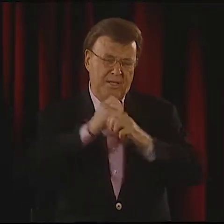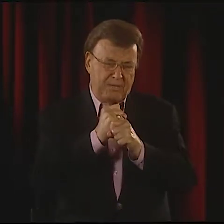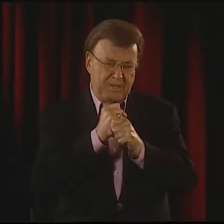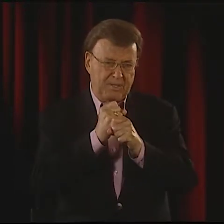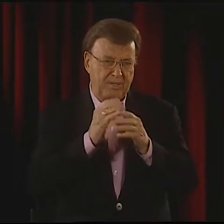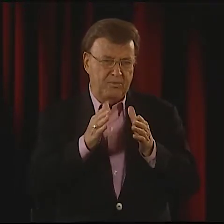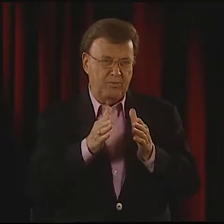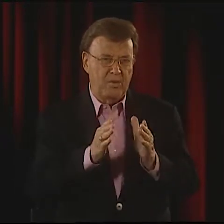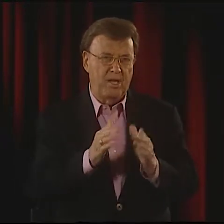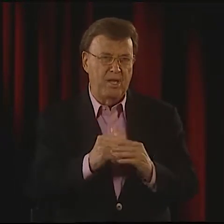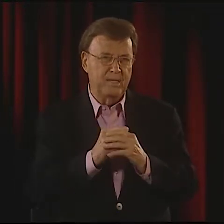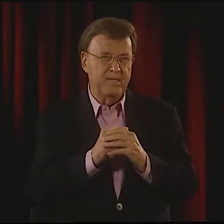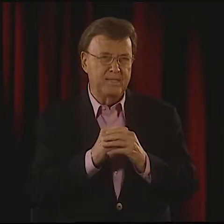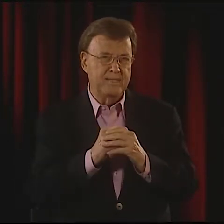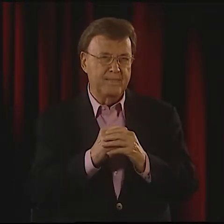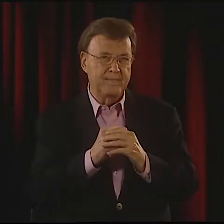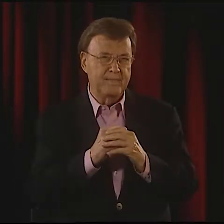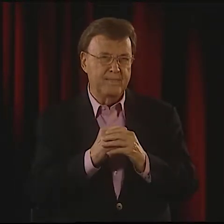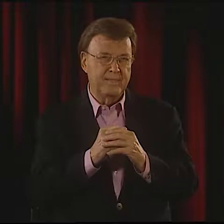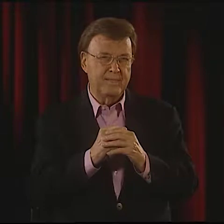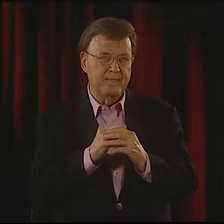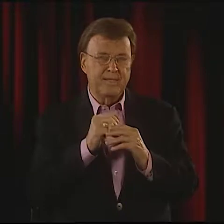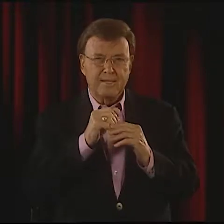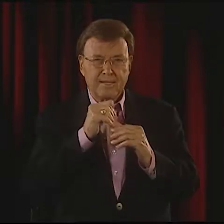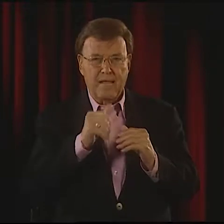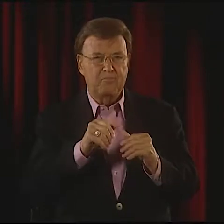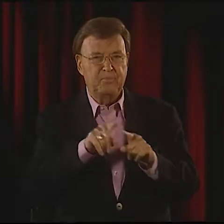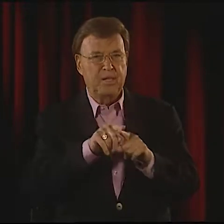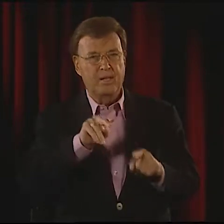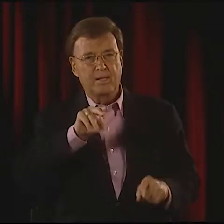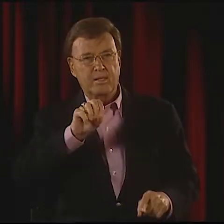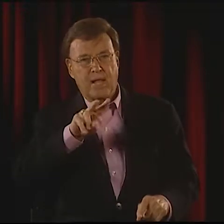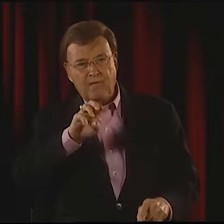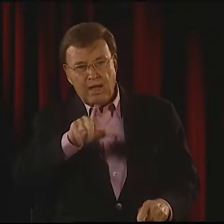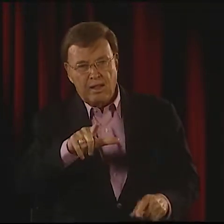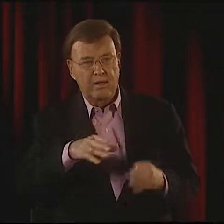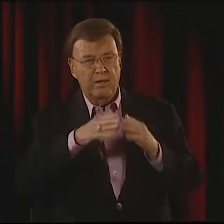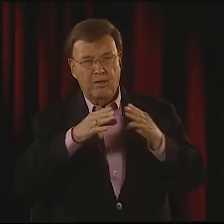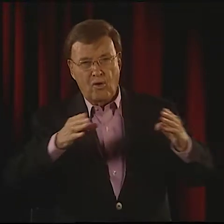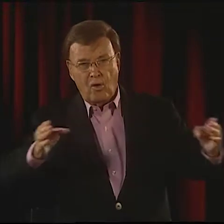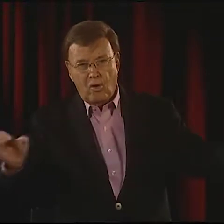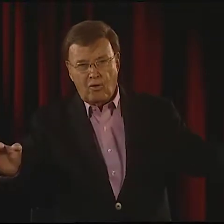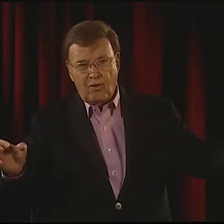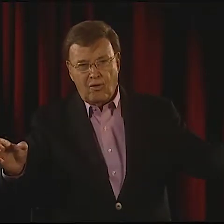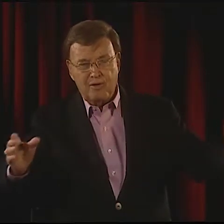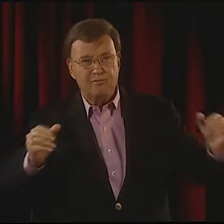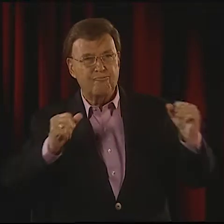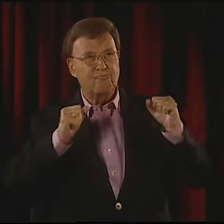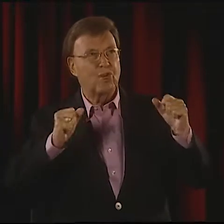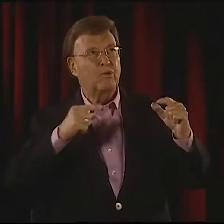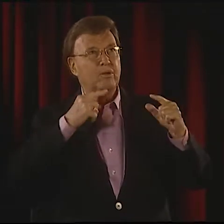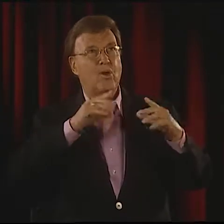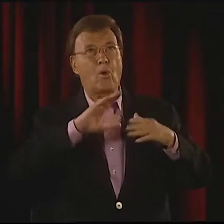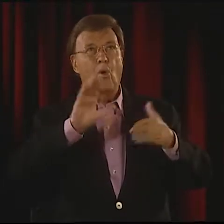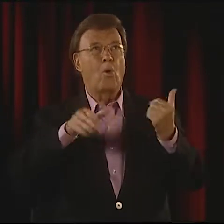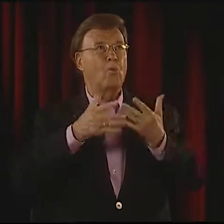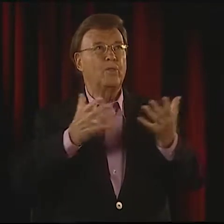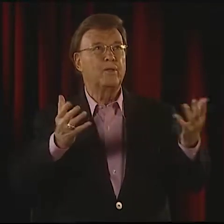BUT THE WAY THAT EXPRESSION IS PUT FORTH IS VERY CONDENSED. A NOVEL IS A VERY LONG, DRAWN-OUT WAY